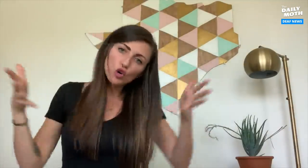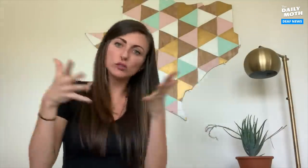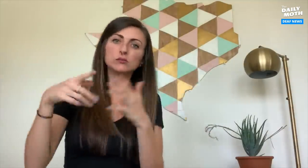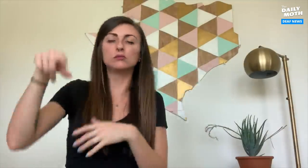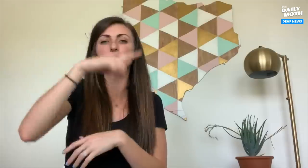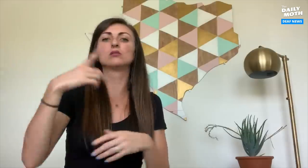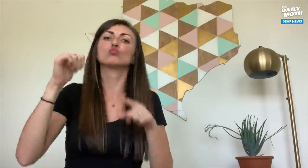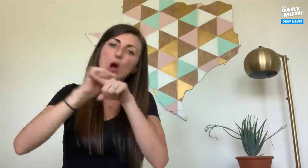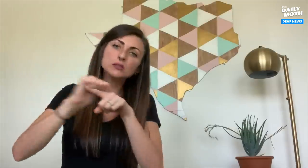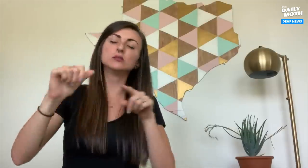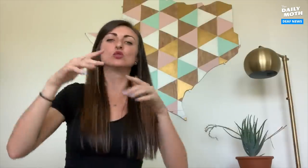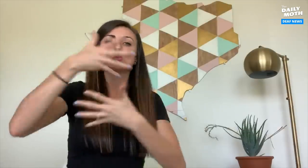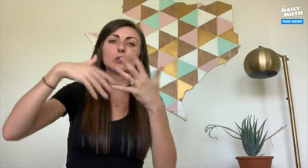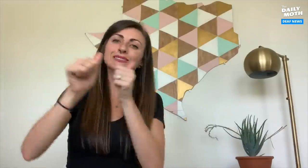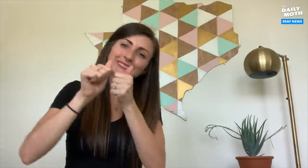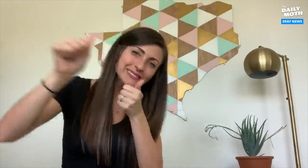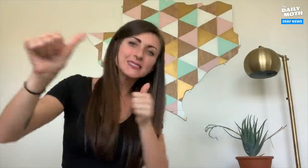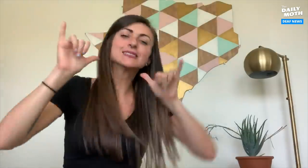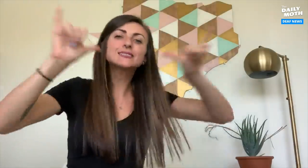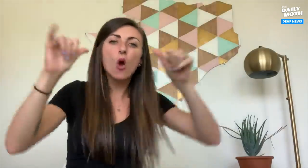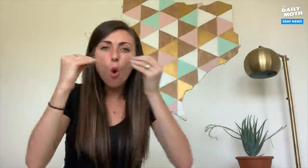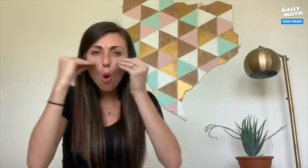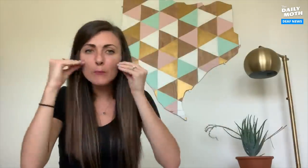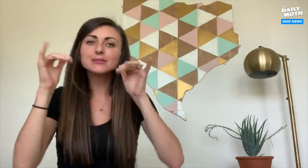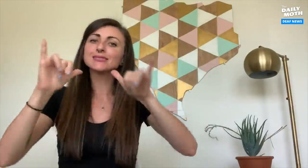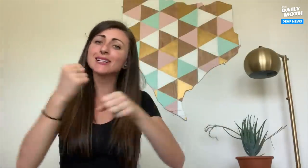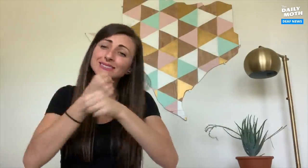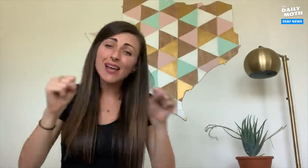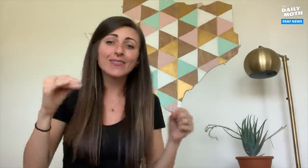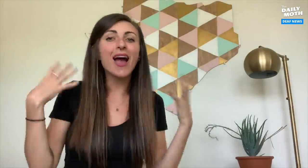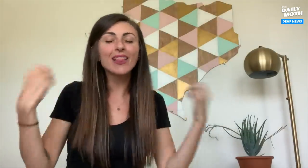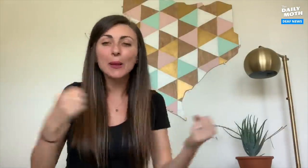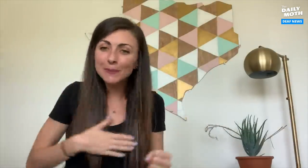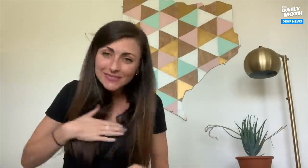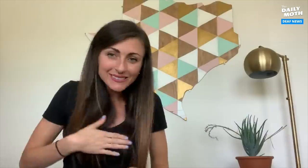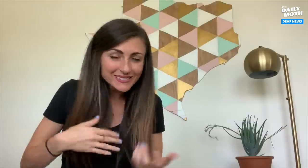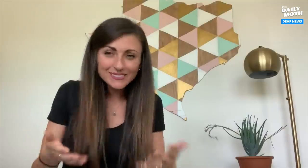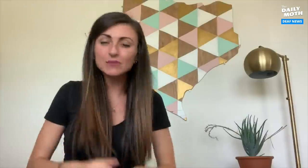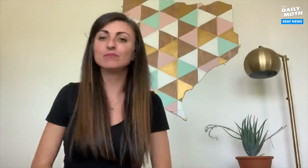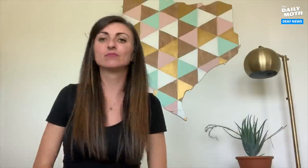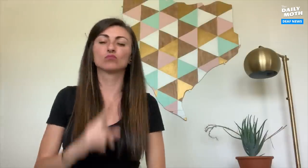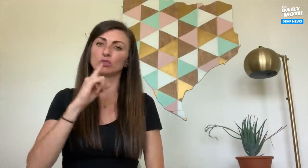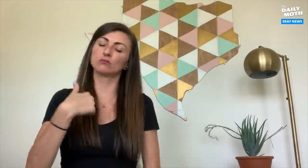I strongly encourage everyone to practice social distancing. Please stay home and stay healthy!